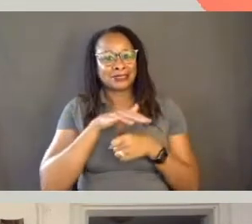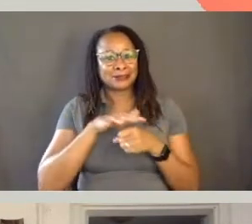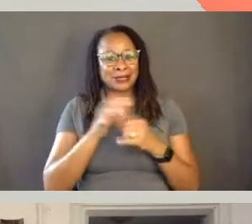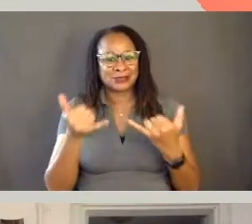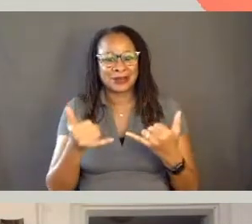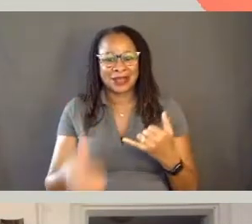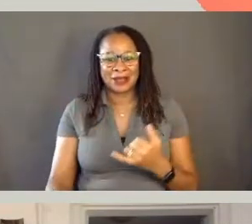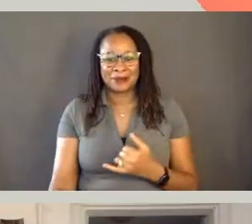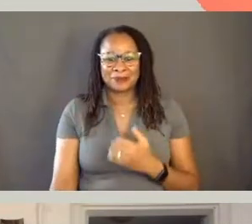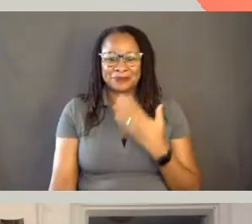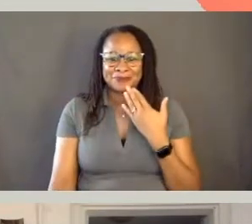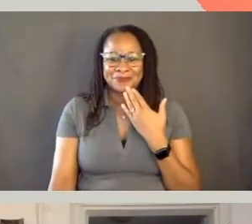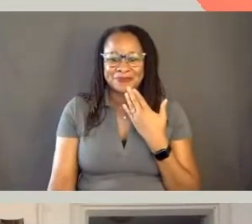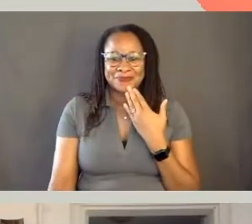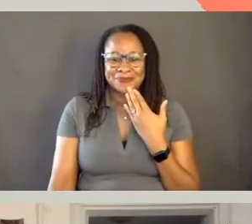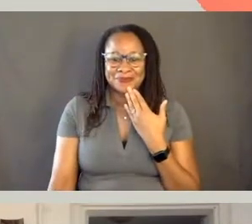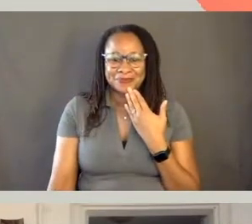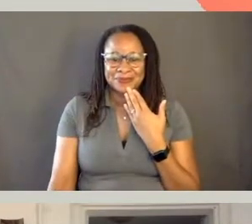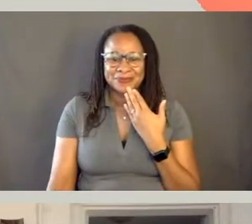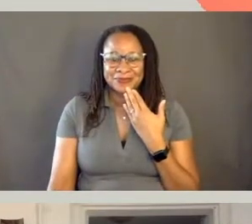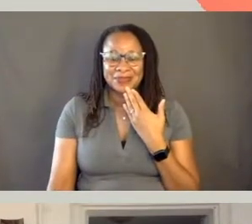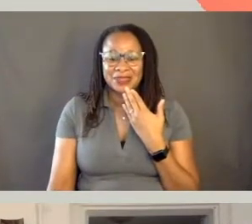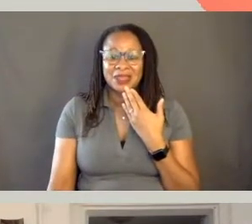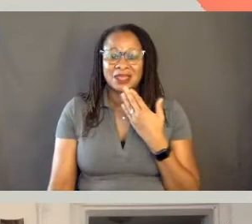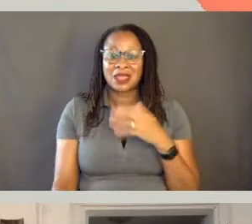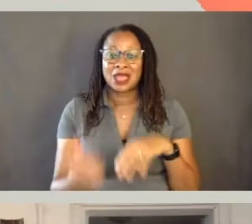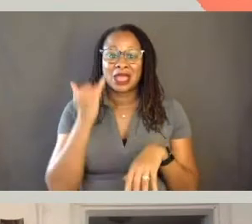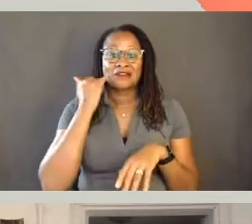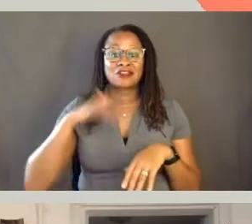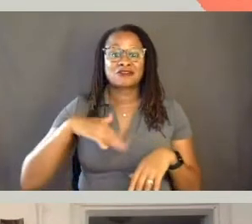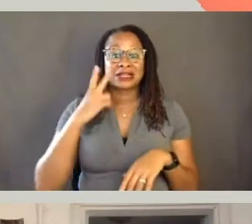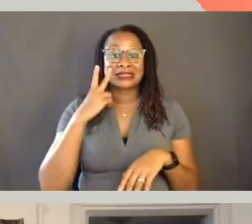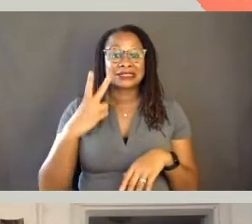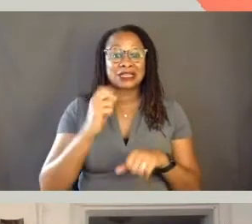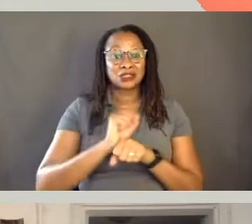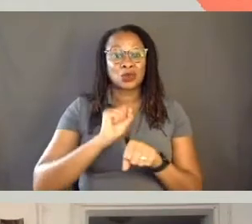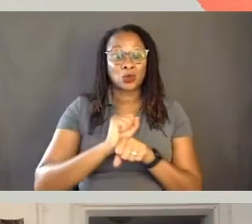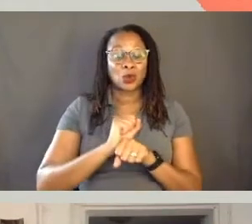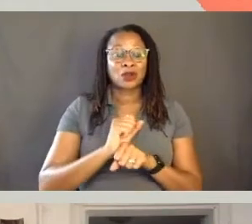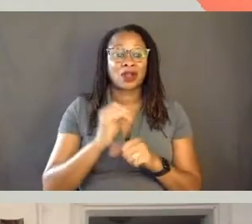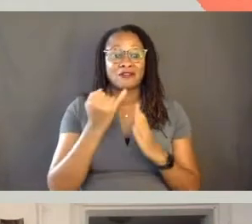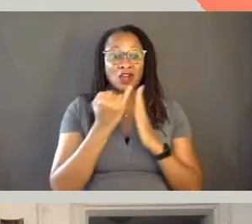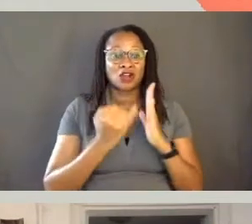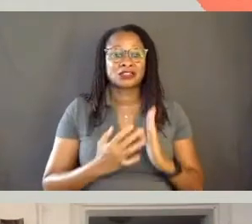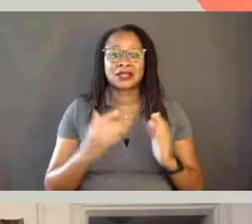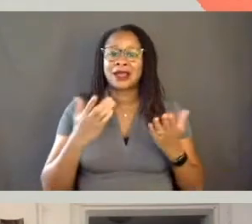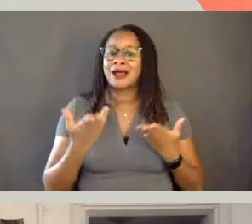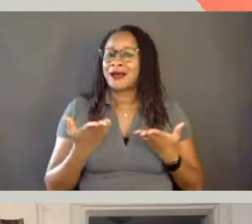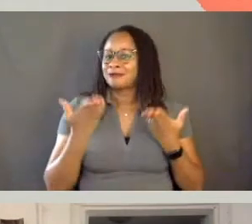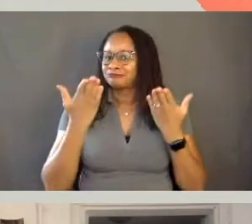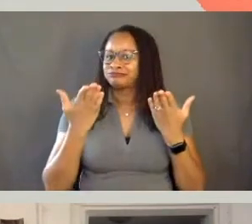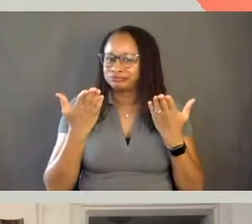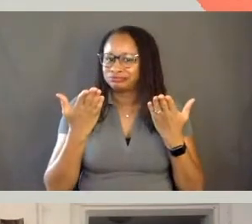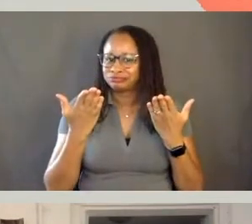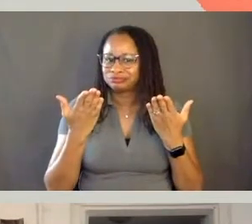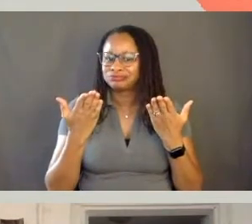Thank you so much. And yeah, if you haven't seen, the works of these artists, I can highly recommend it because each of the directors